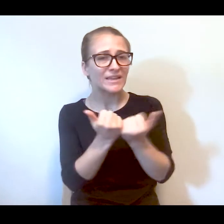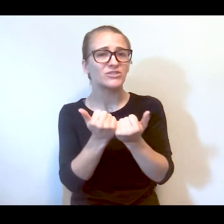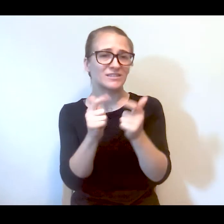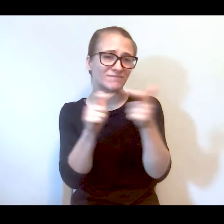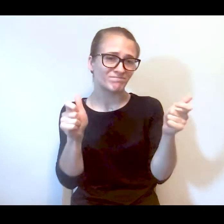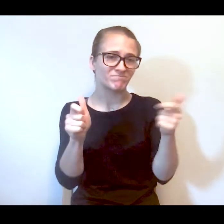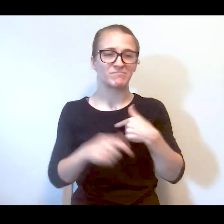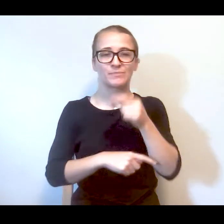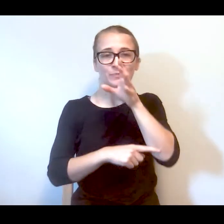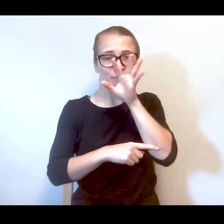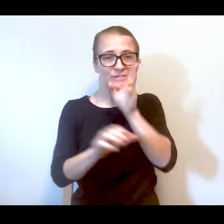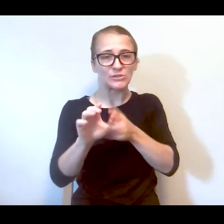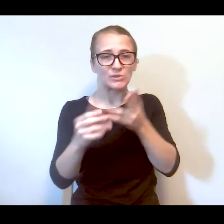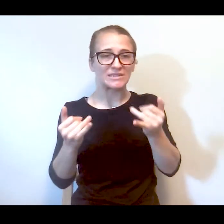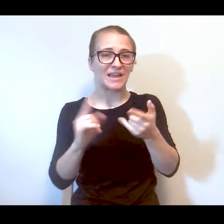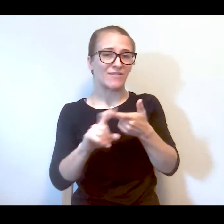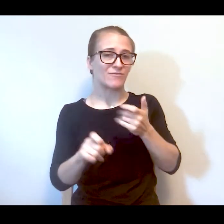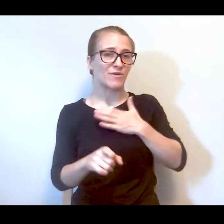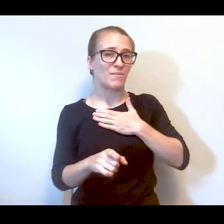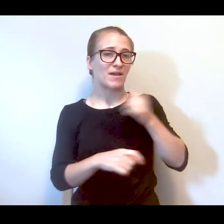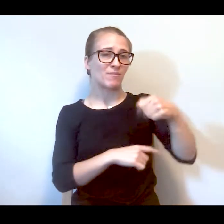I'm speaking to you today from my apartment in